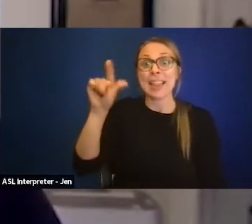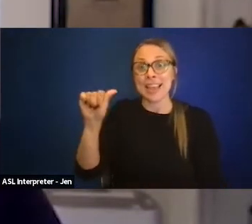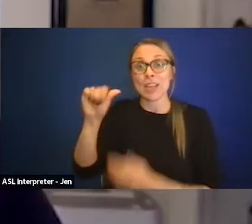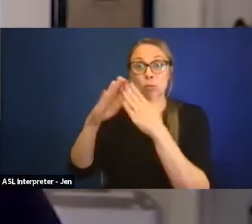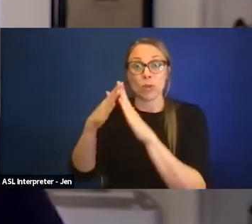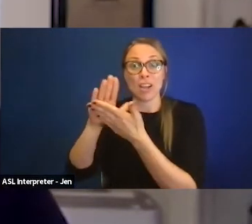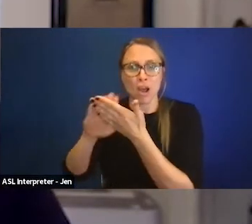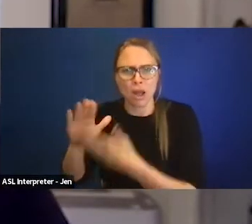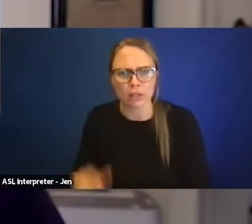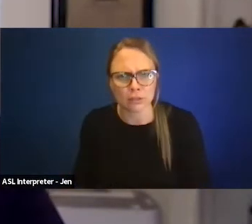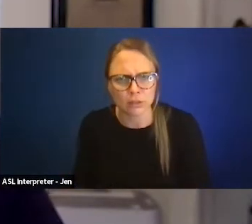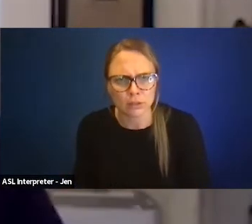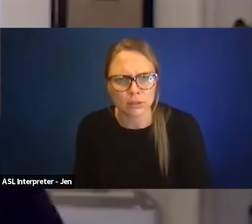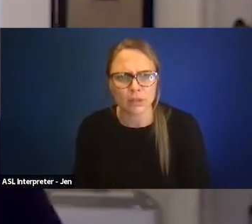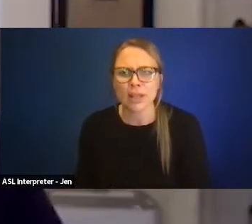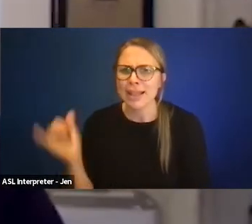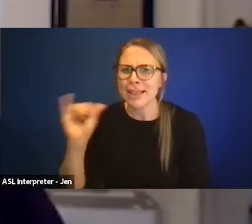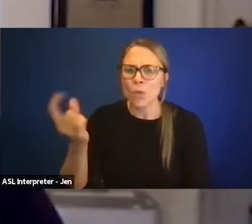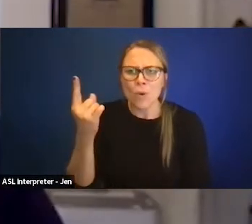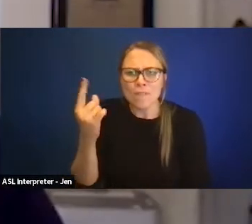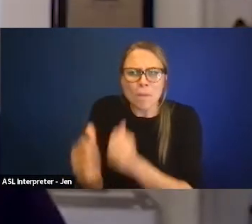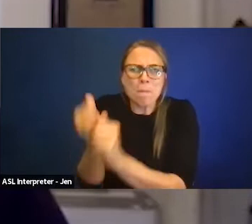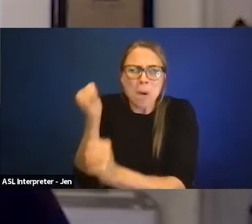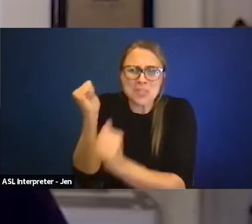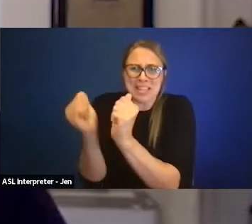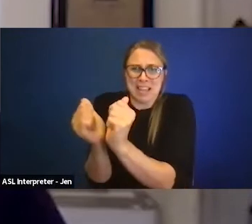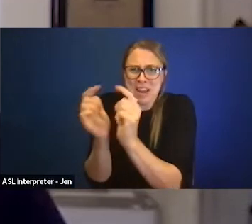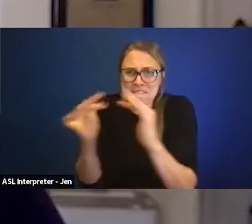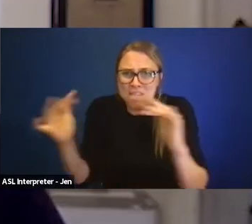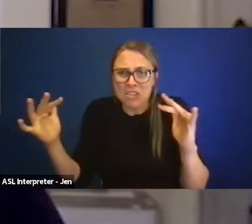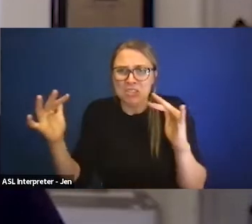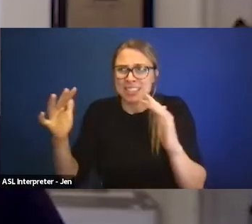this is like one of the most diverse parts of the country,